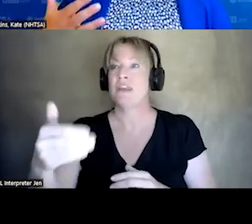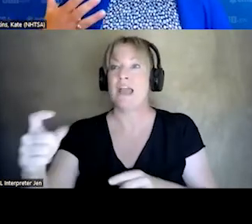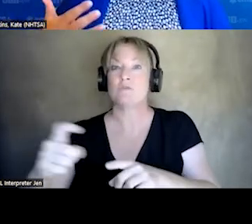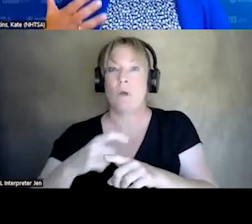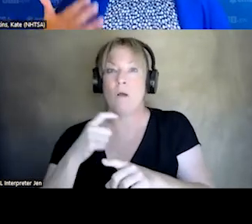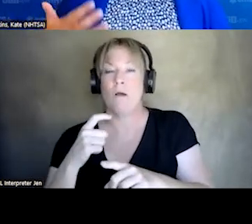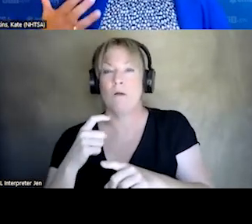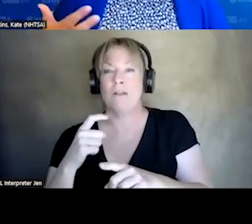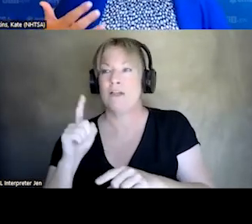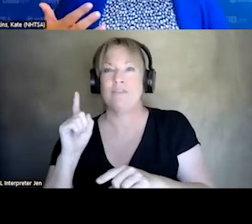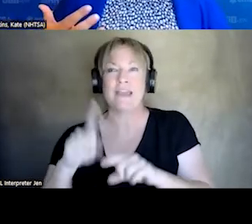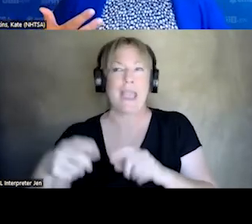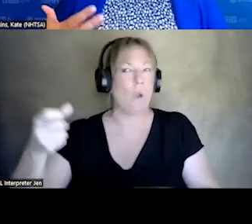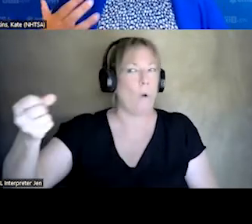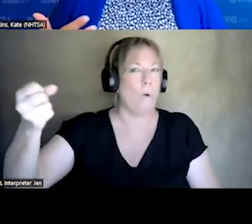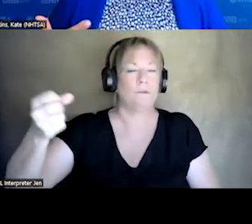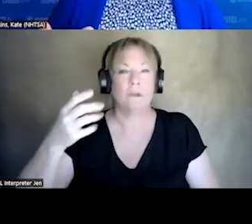THEY CAN'T HOLD IT FOR A LONG TIME BECAUSE THEY DON'T KNOW WHAT IT IS.